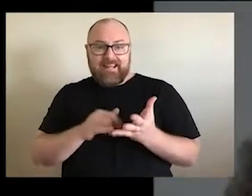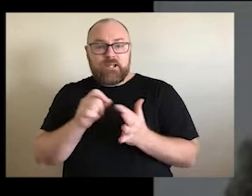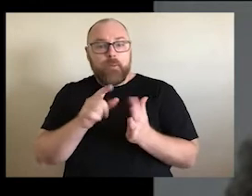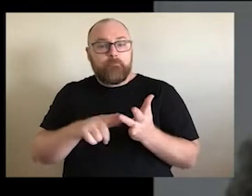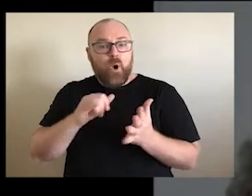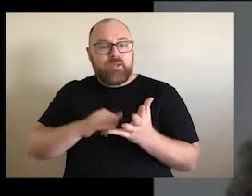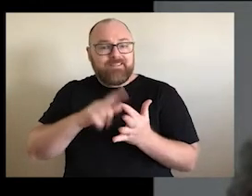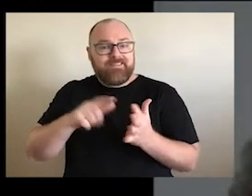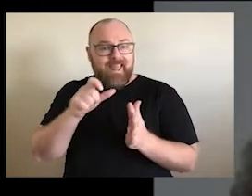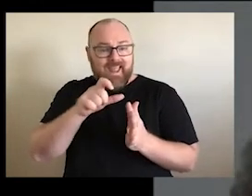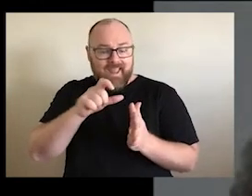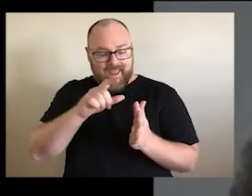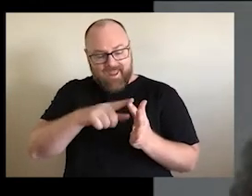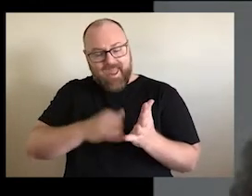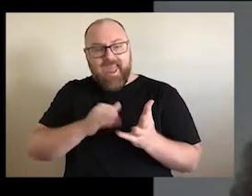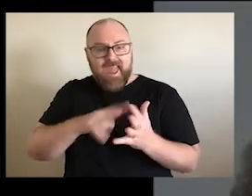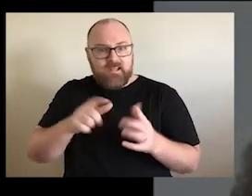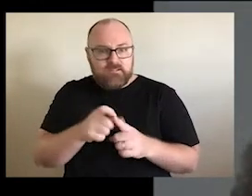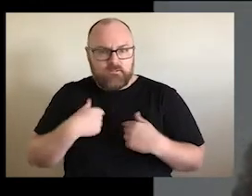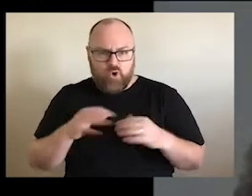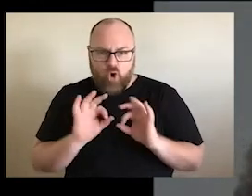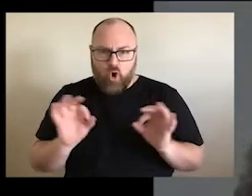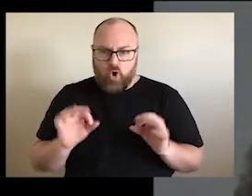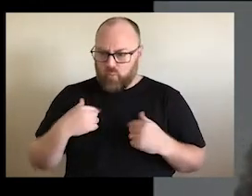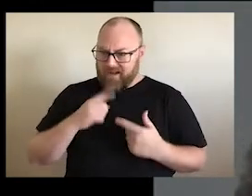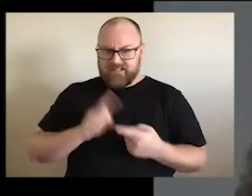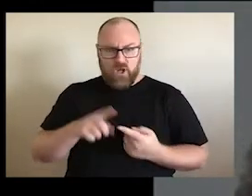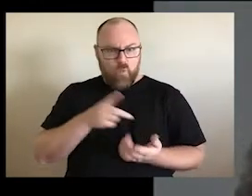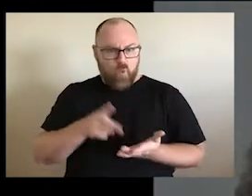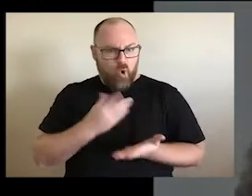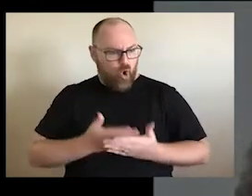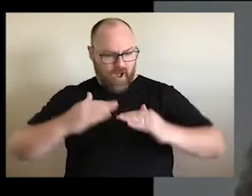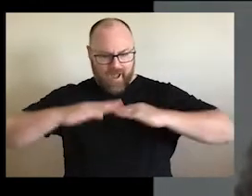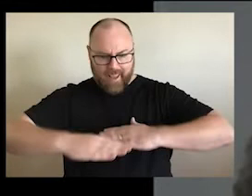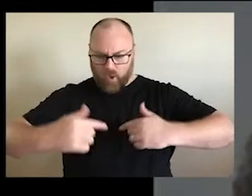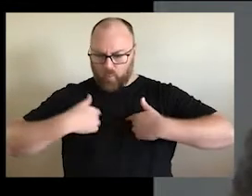people. We still walk this land. We still have the Owners of this land,